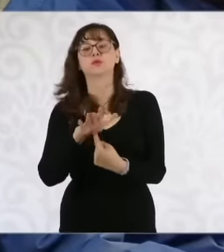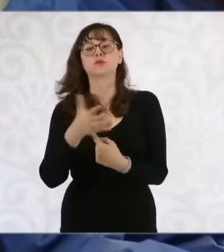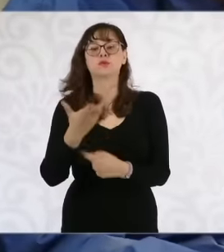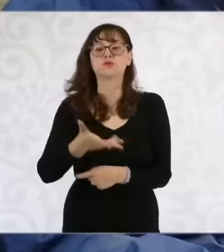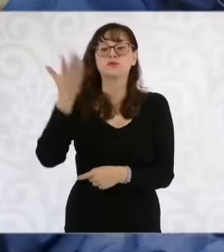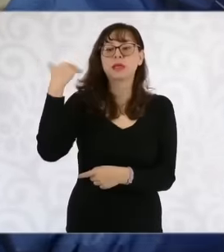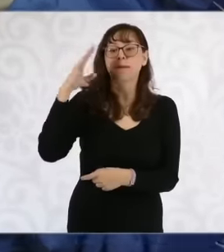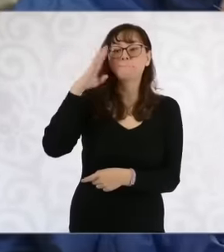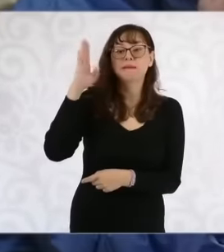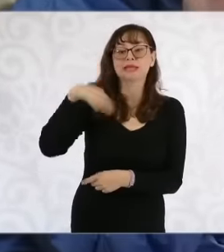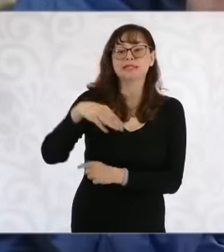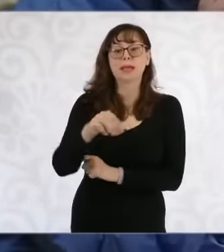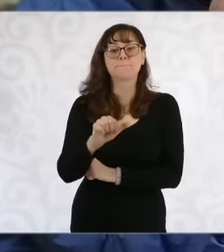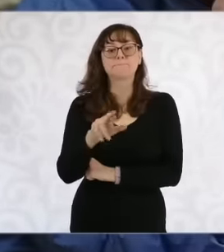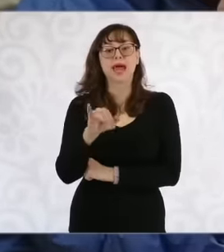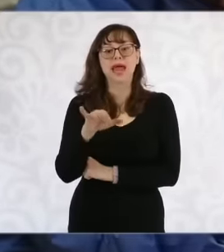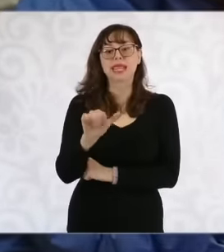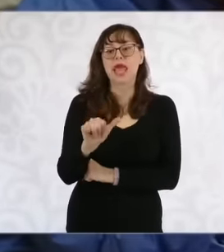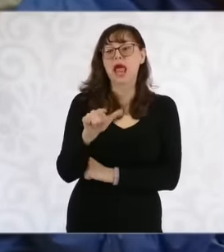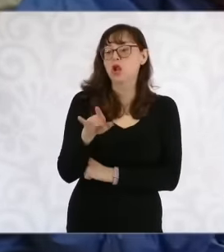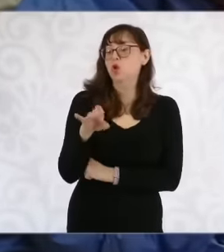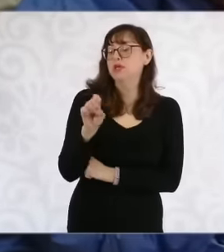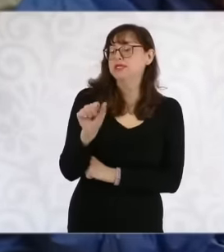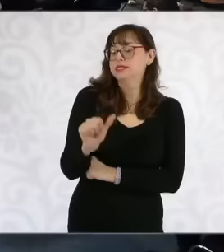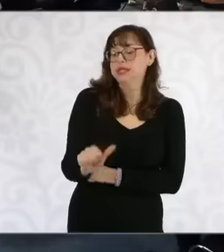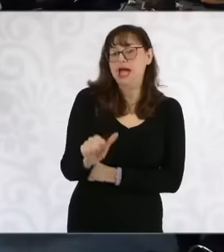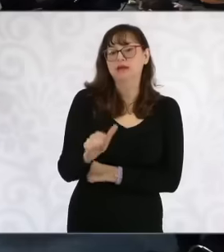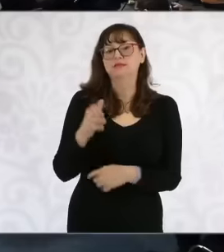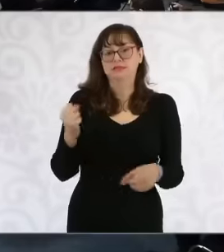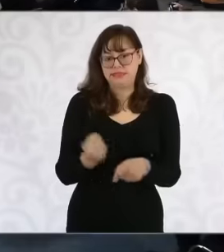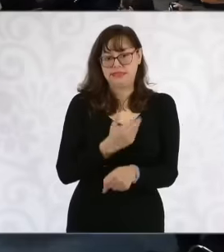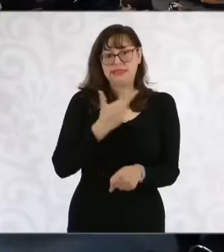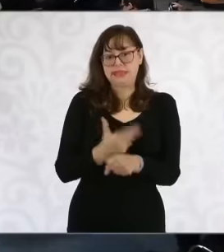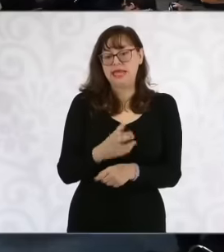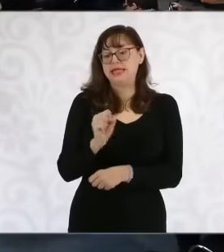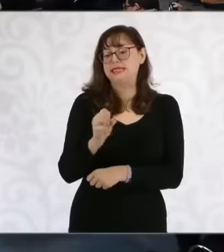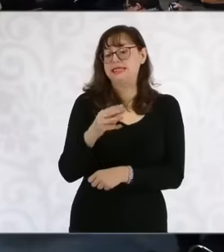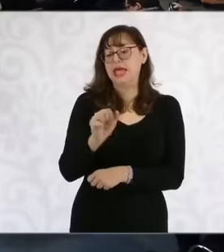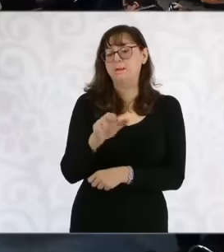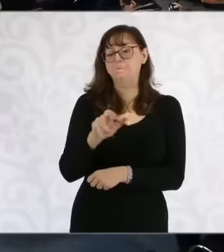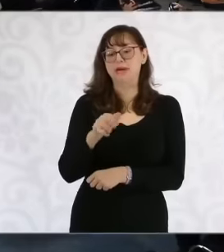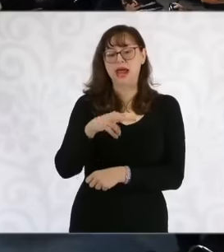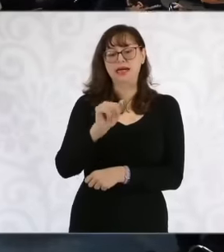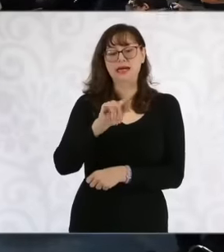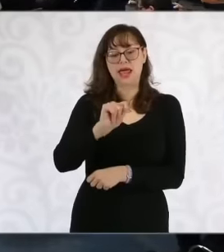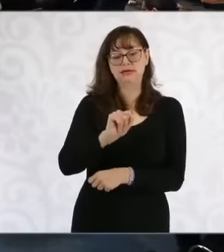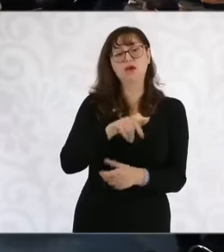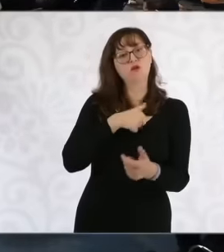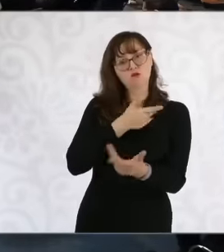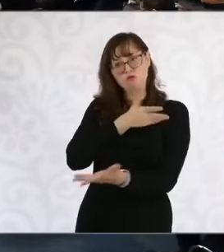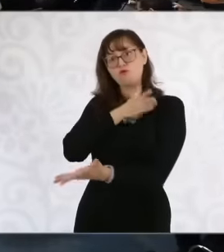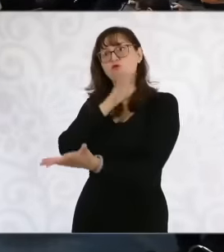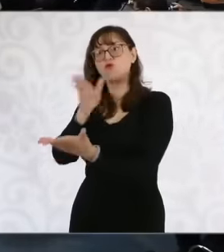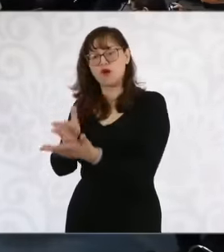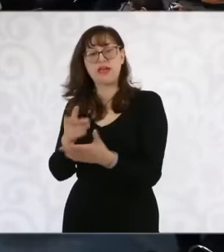secretary of the environment, came and went with her entire work team inpre all of them